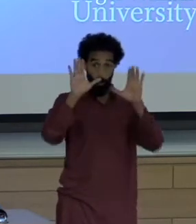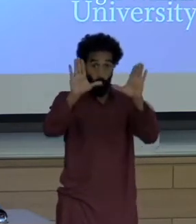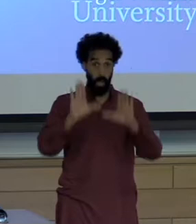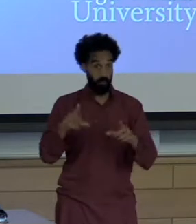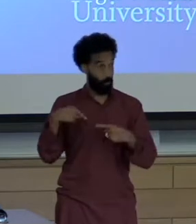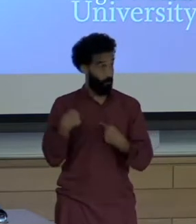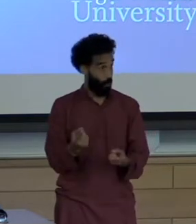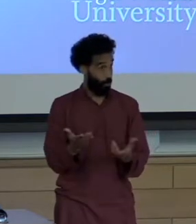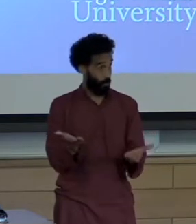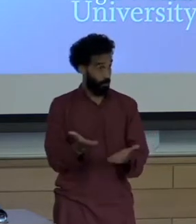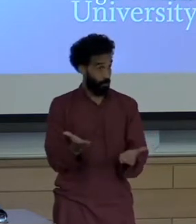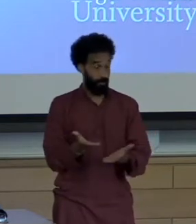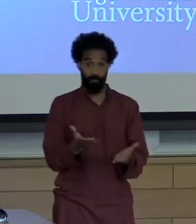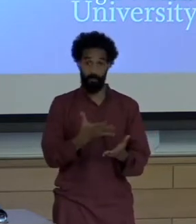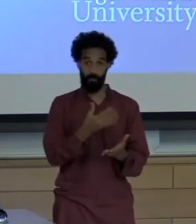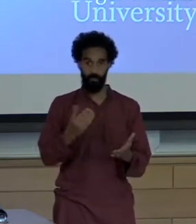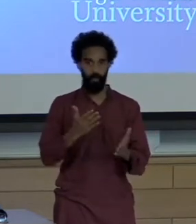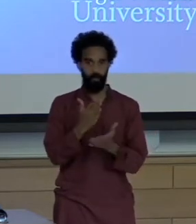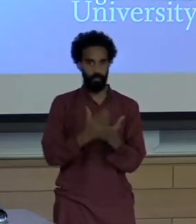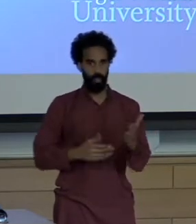some profound discussions about this topic